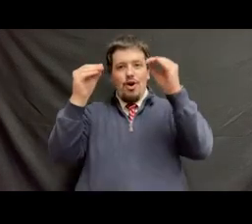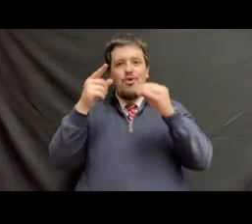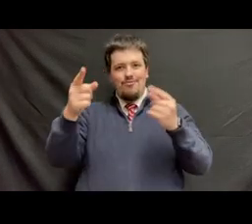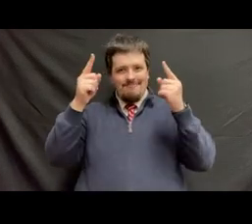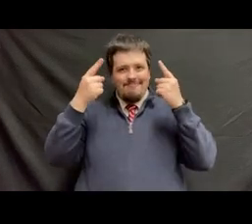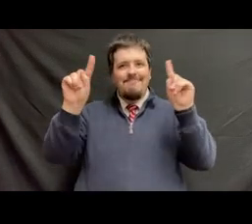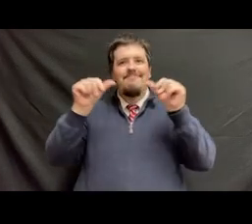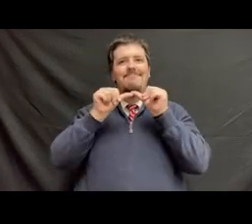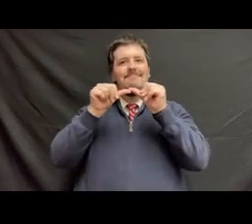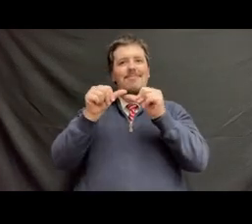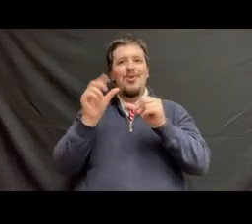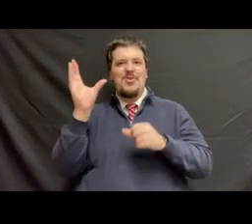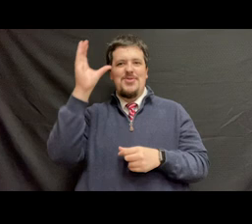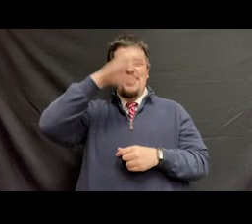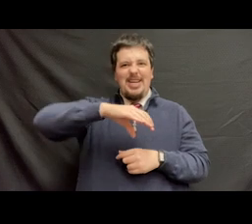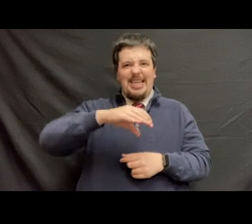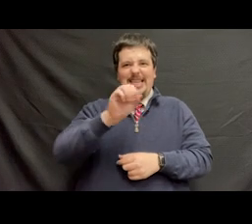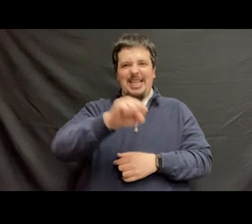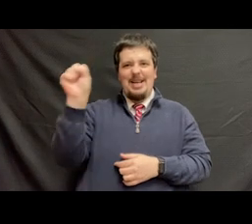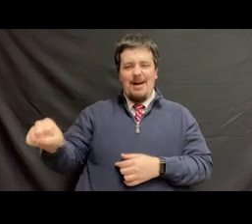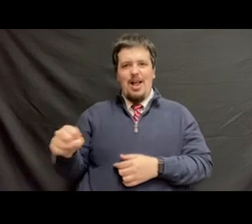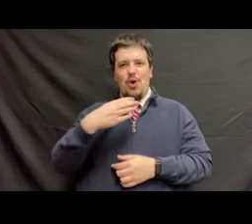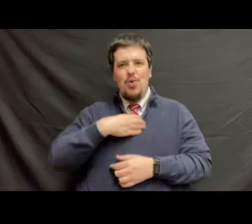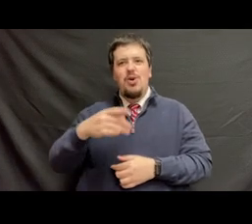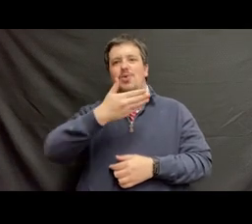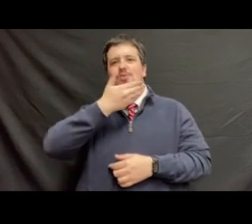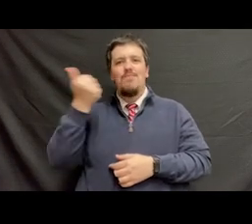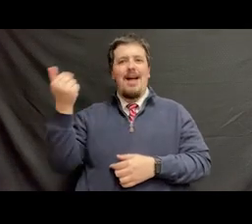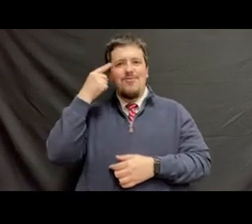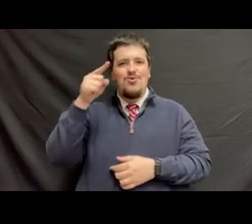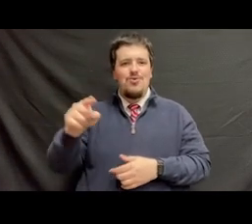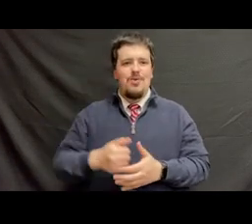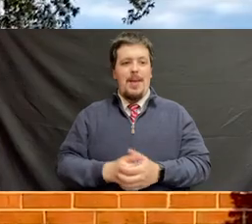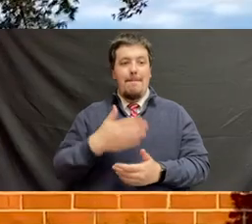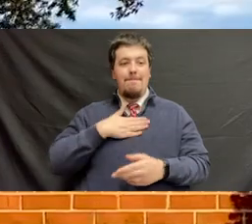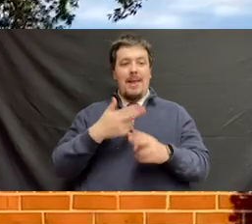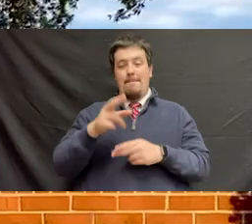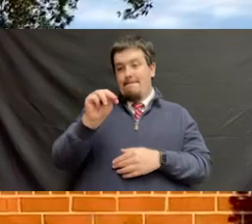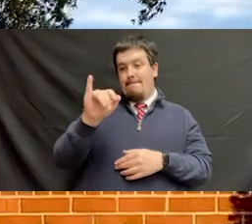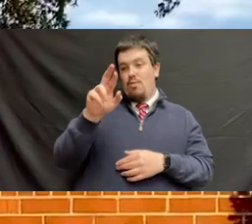You survived an unprecedented semester and we wish you well. My name's Miranda Honeycutt,